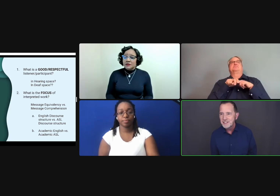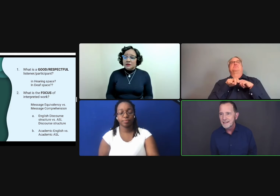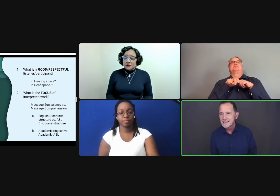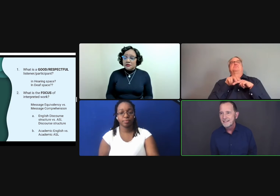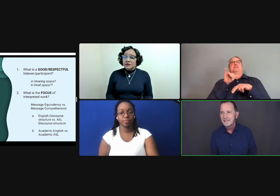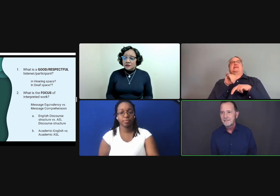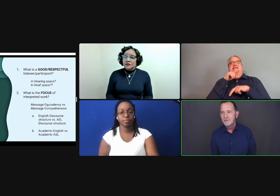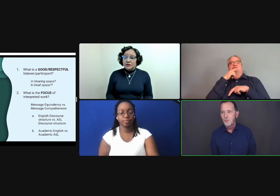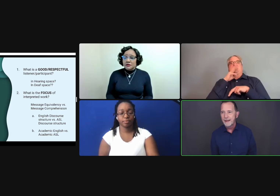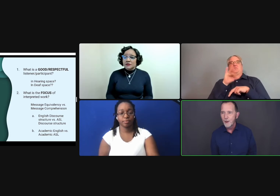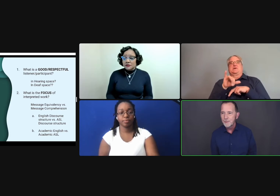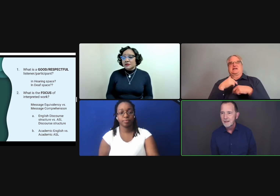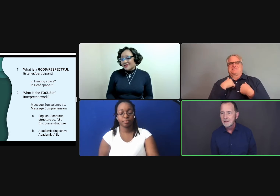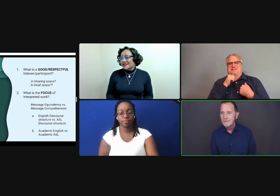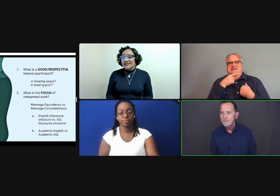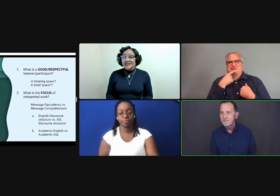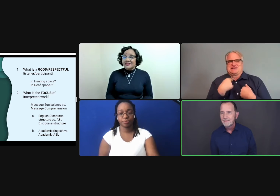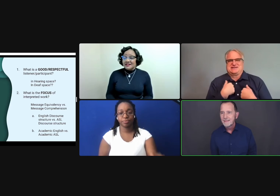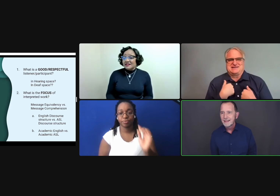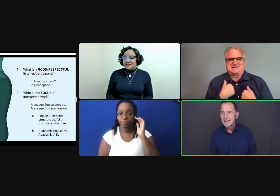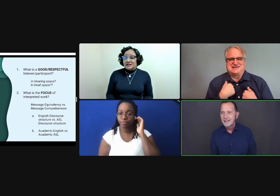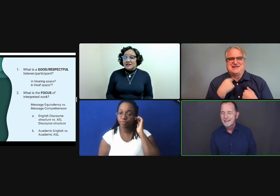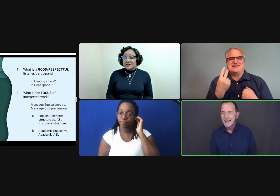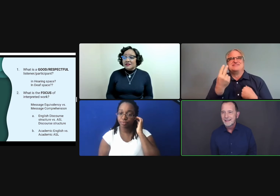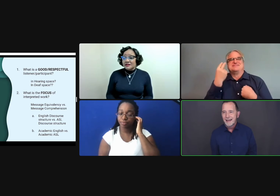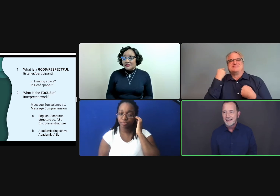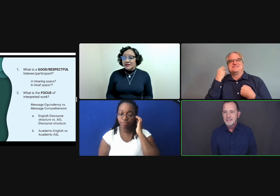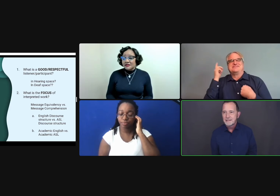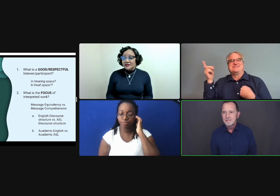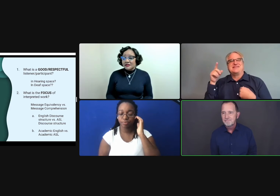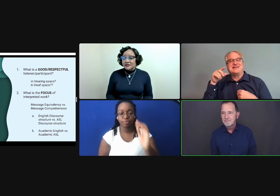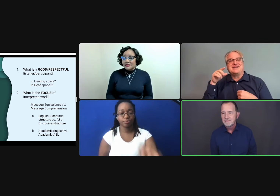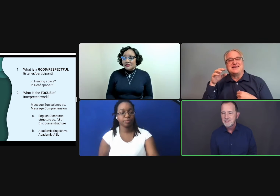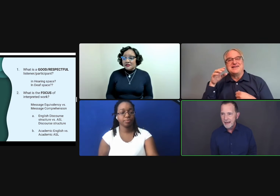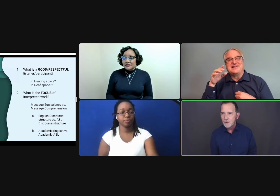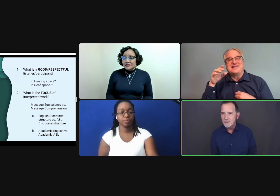checks that would help. I just check out.